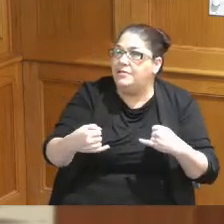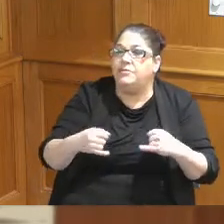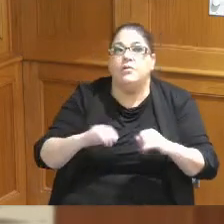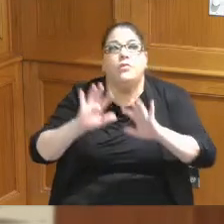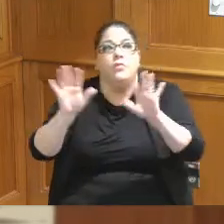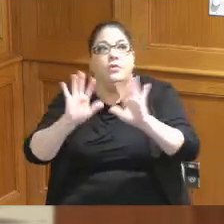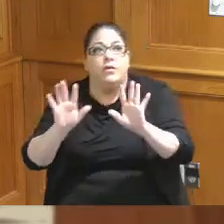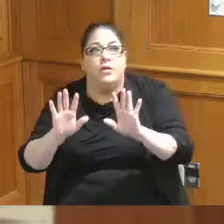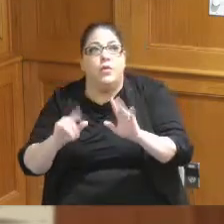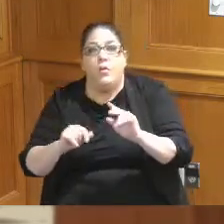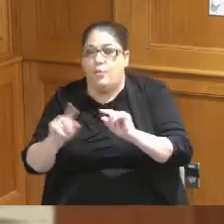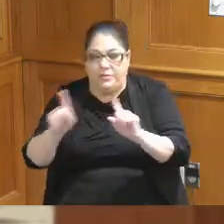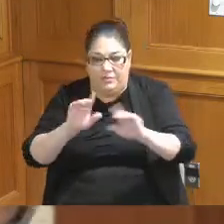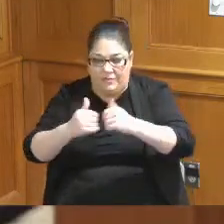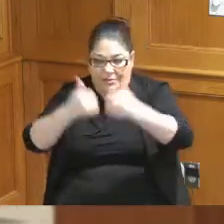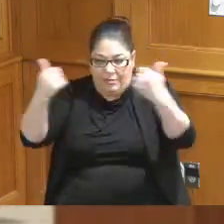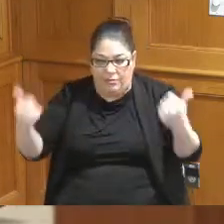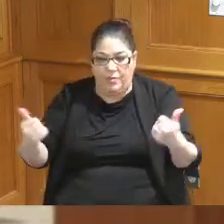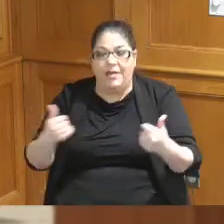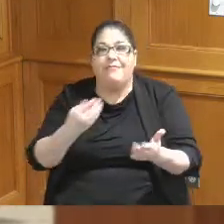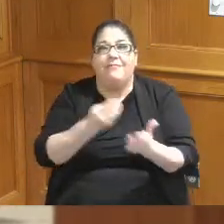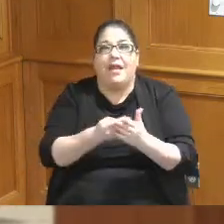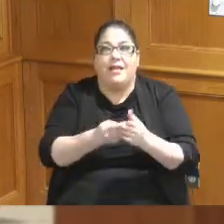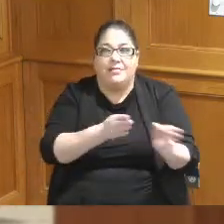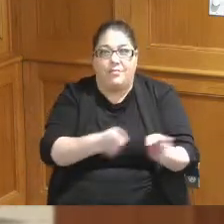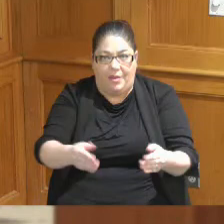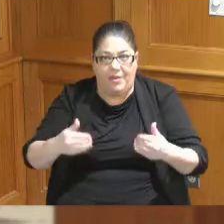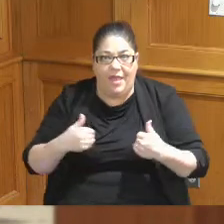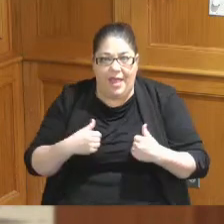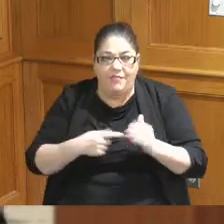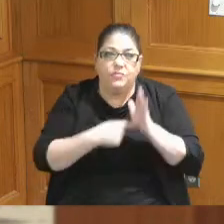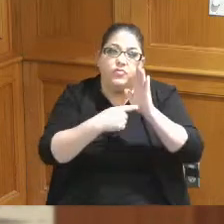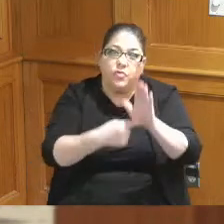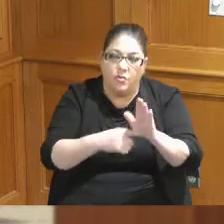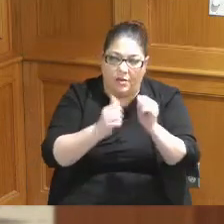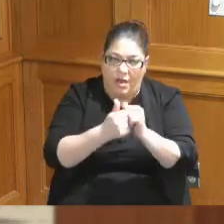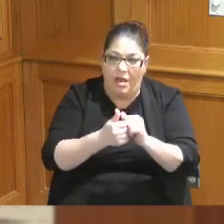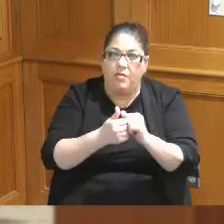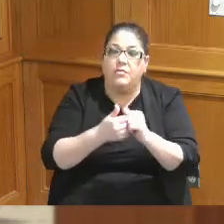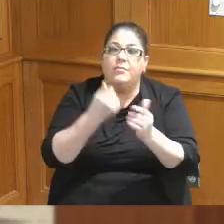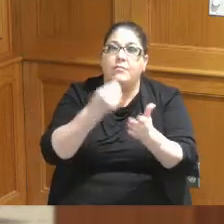one thing at a time the financing plan we have we showed you how what how much is equity how much